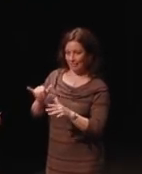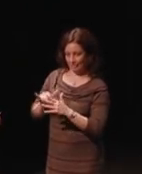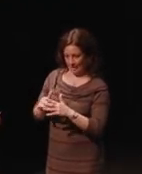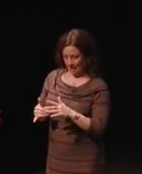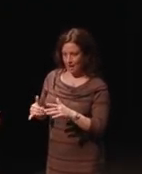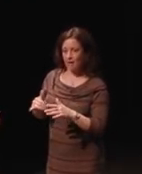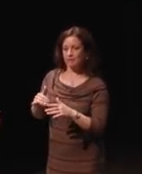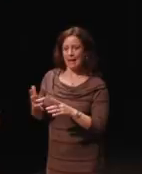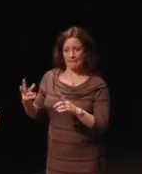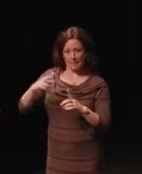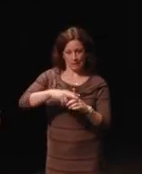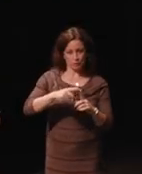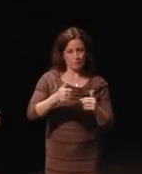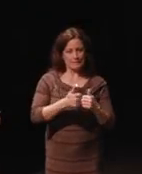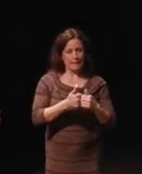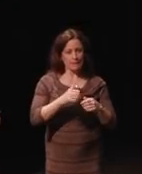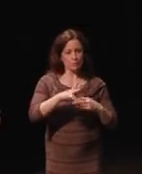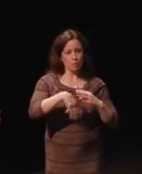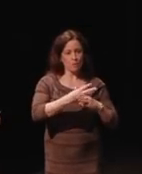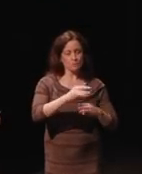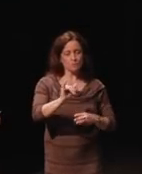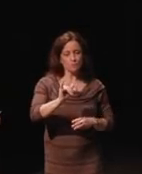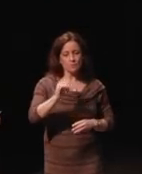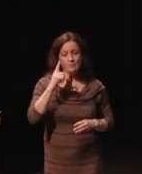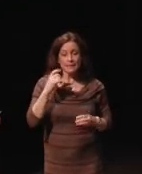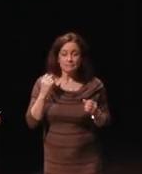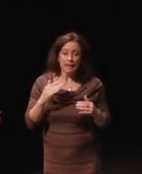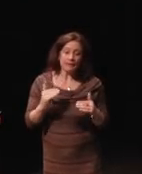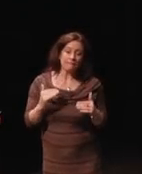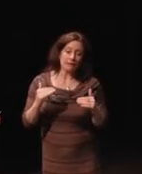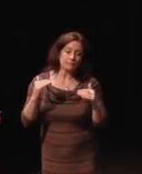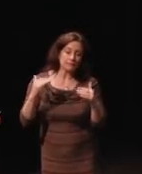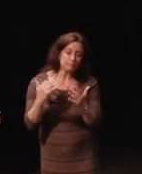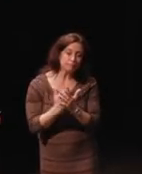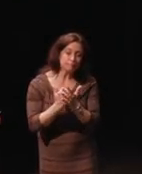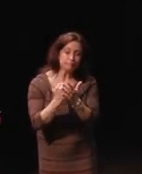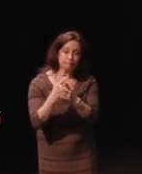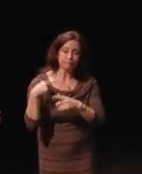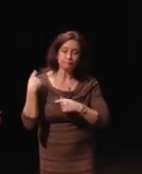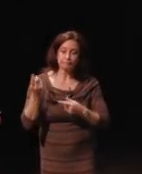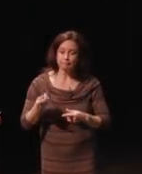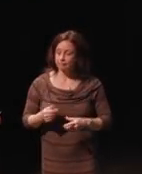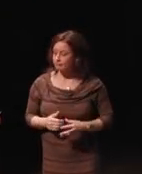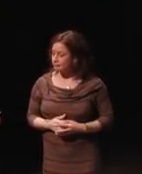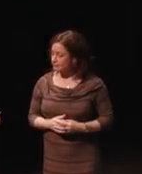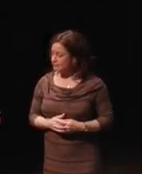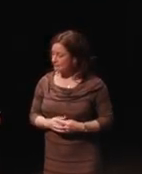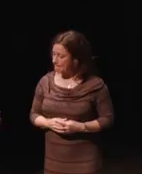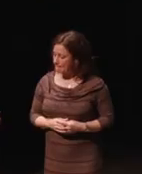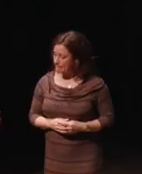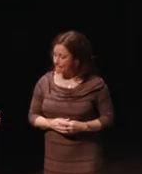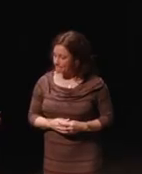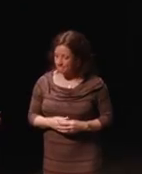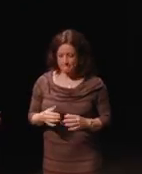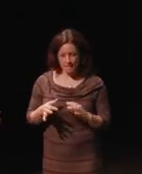gaming as well because so many advances have been made. So, I mentioned advanced communications services.